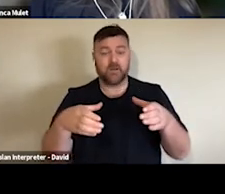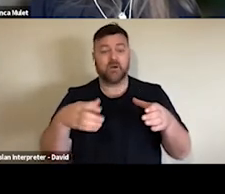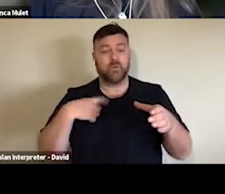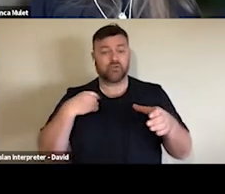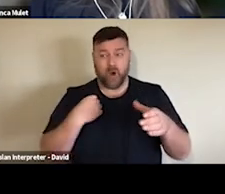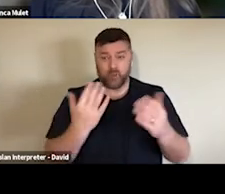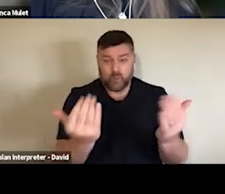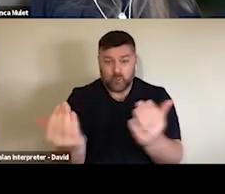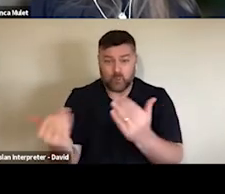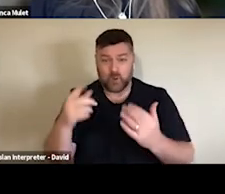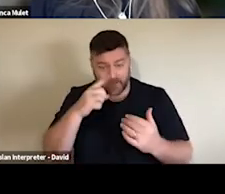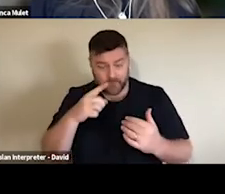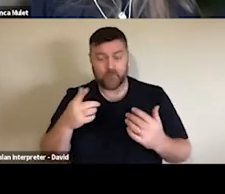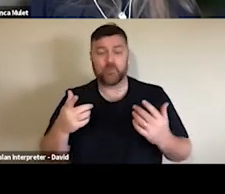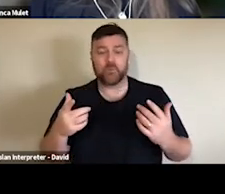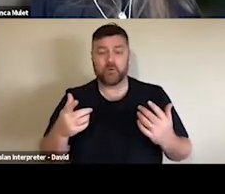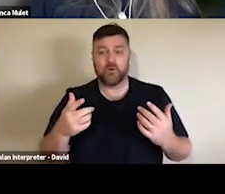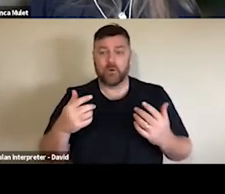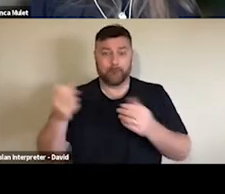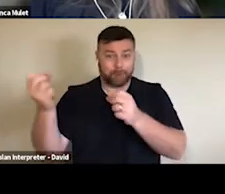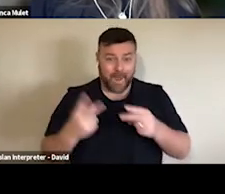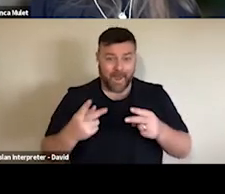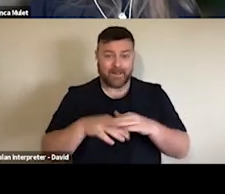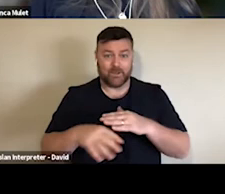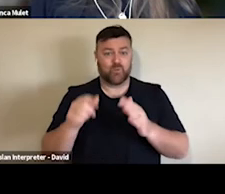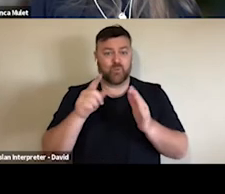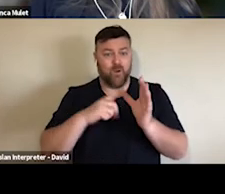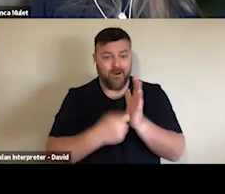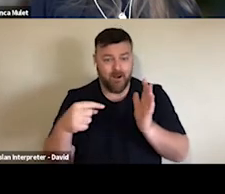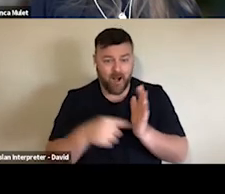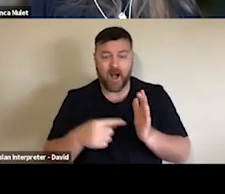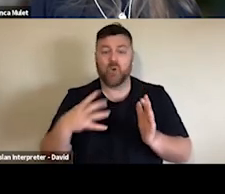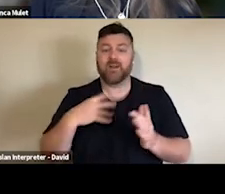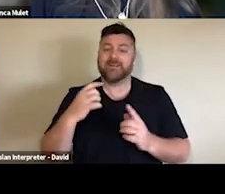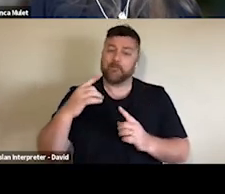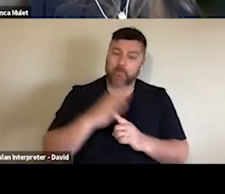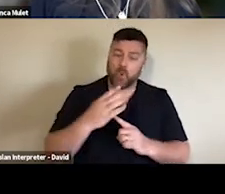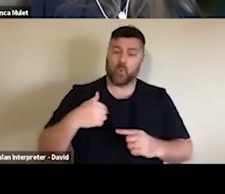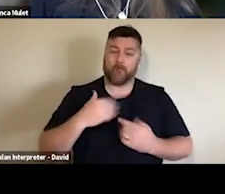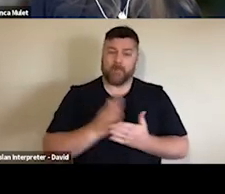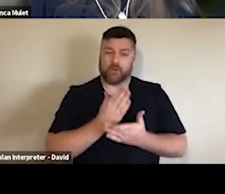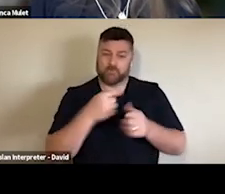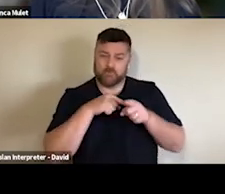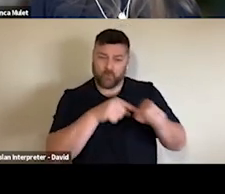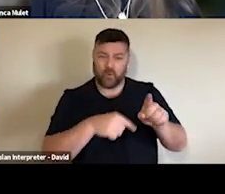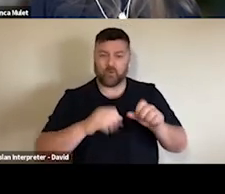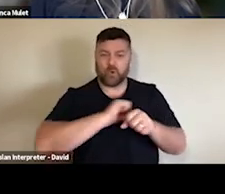becomes more connected than a physically distanced one. We also know that for some visual arts organisations moving to digital during the pandemic has